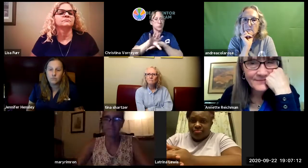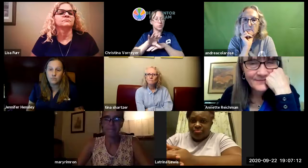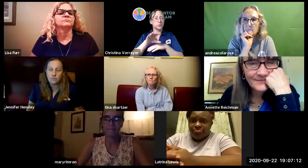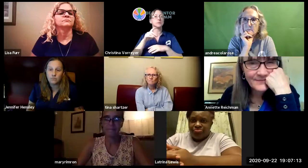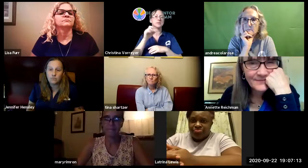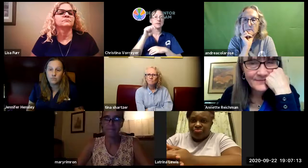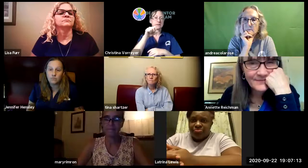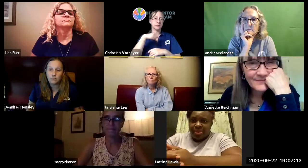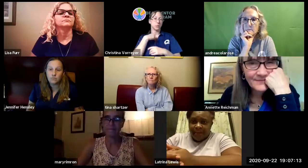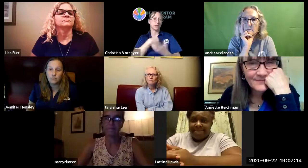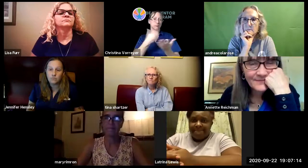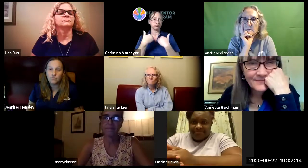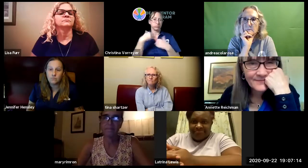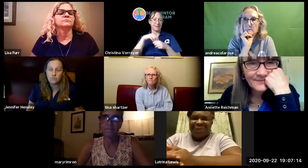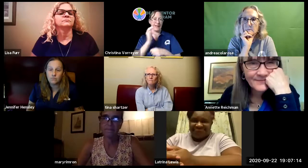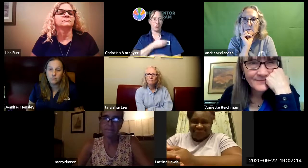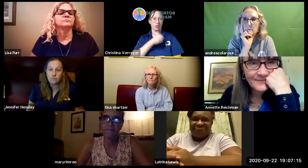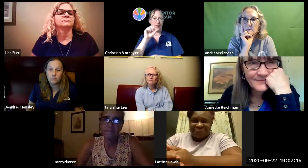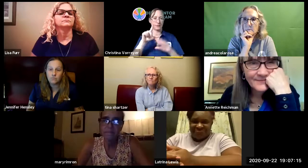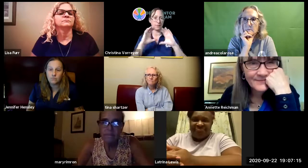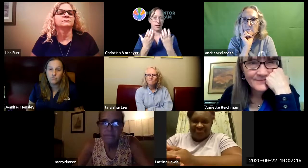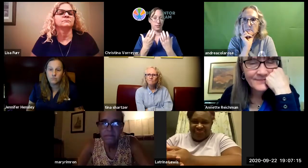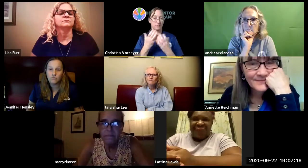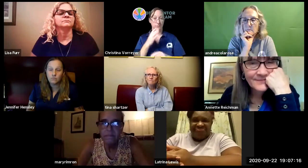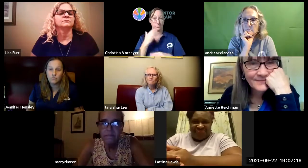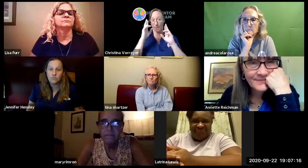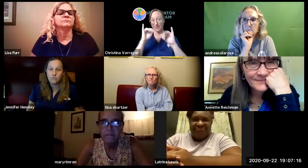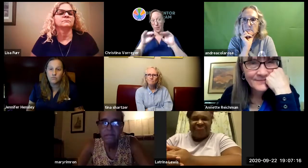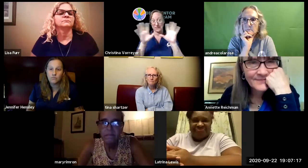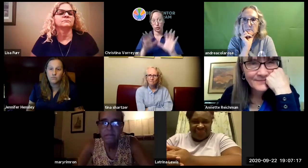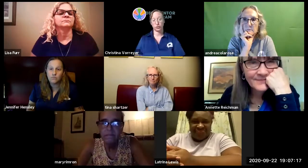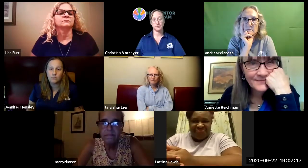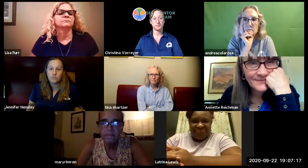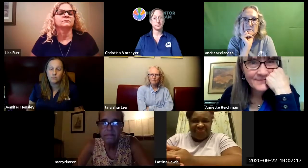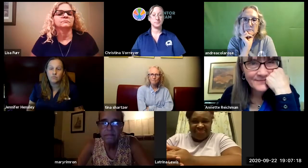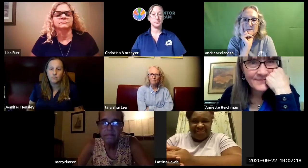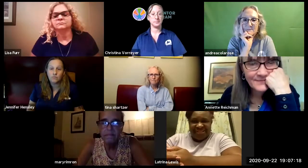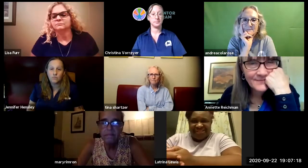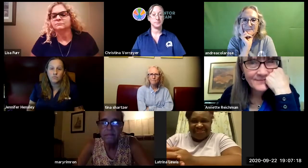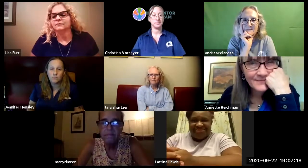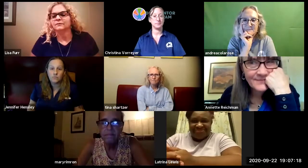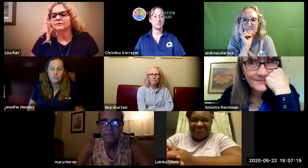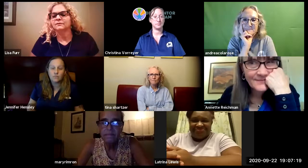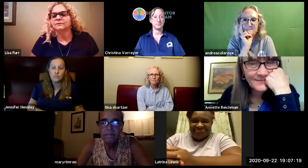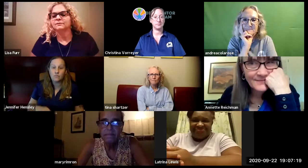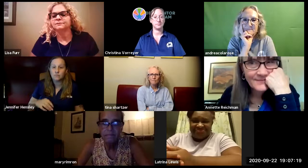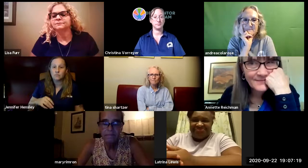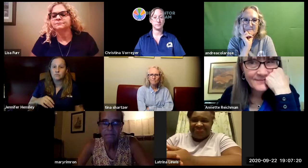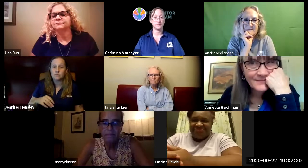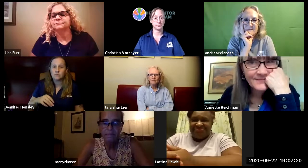parents and grandparents who have deaf children and grandchildren and so additional hearing family members